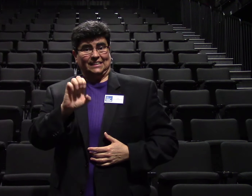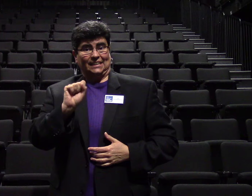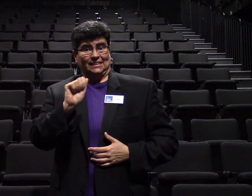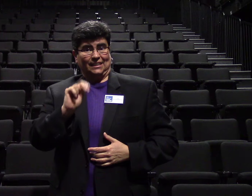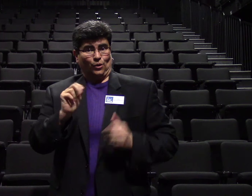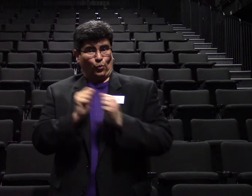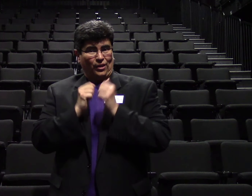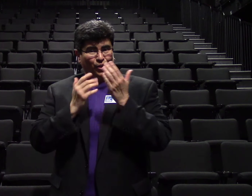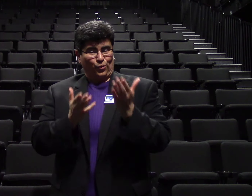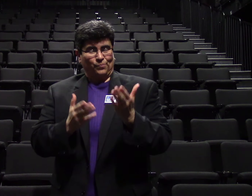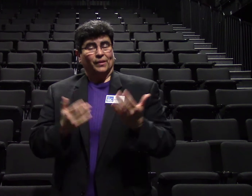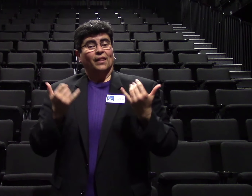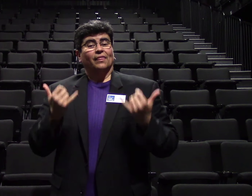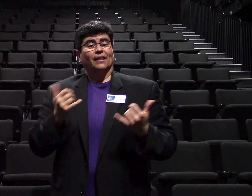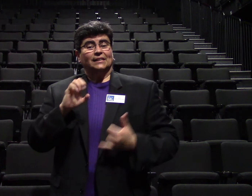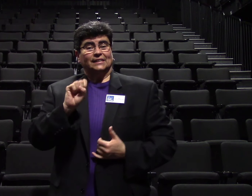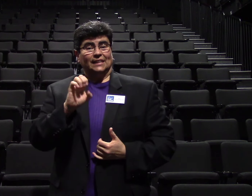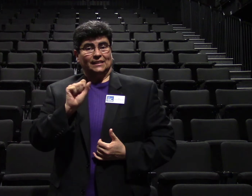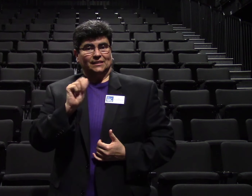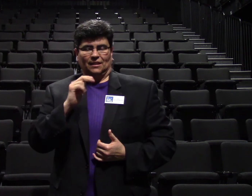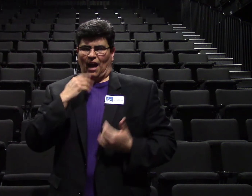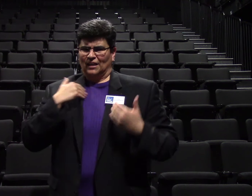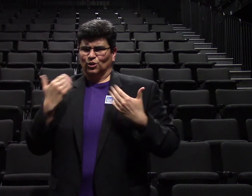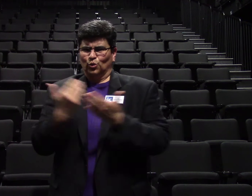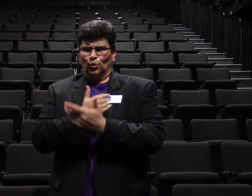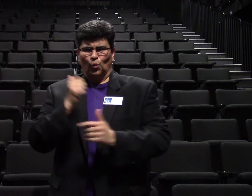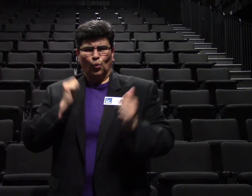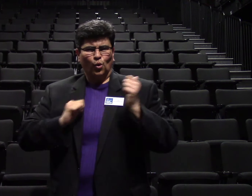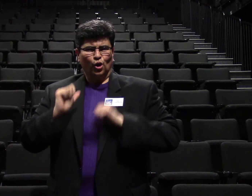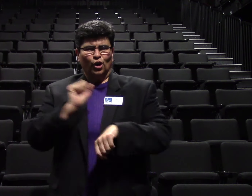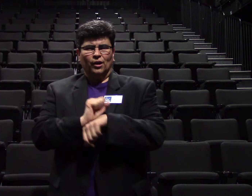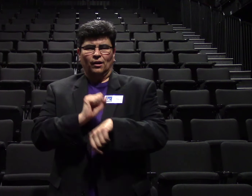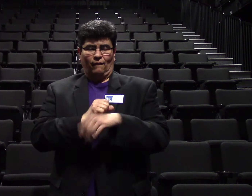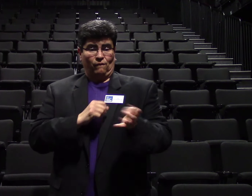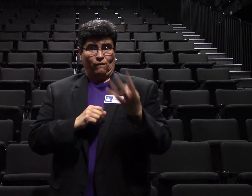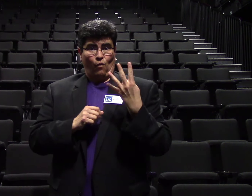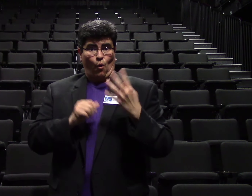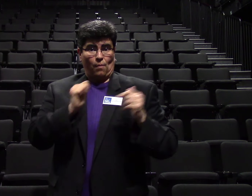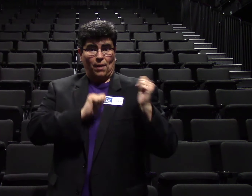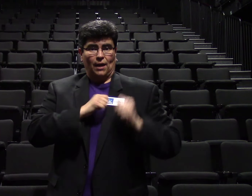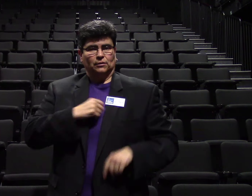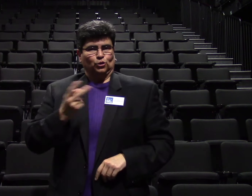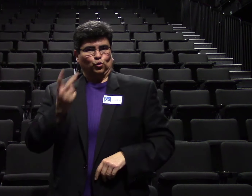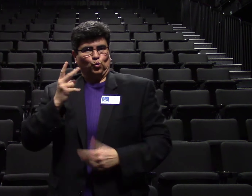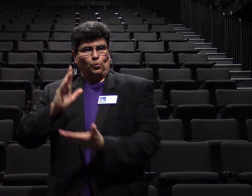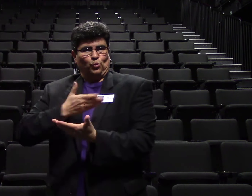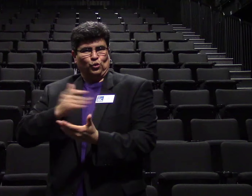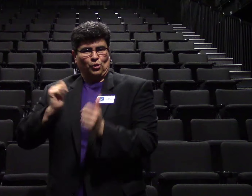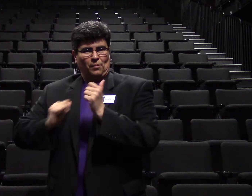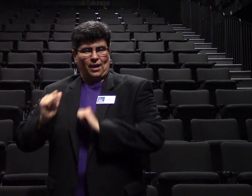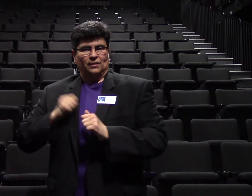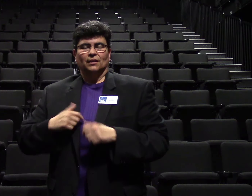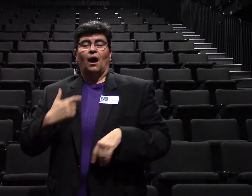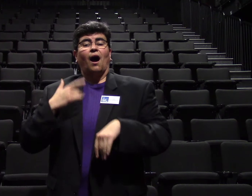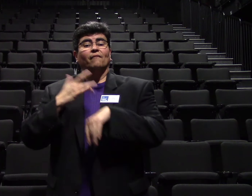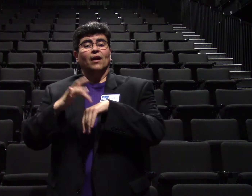season with you. This season is filled with new work, consisting of four plays and two musicals.